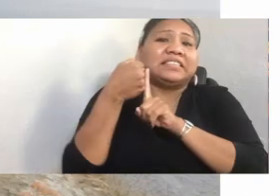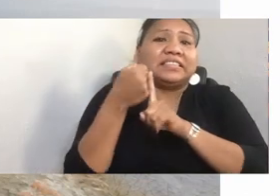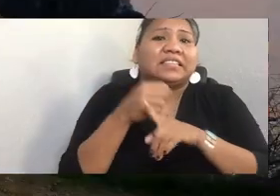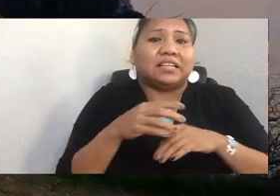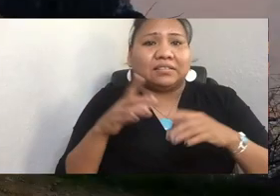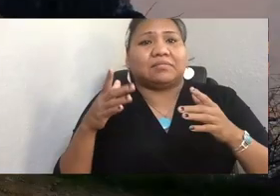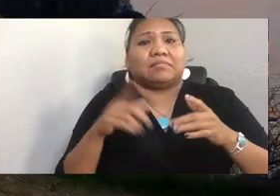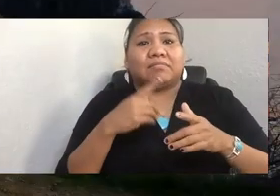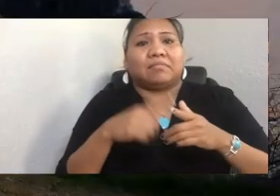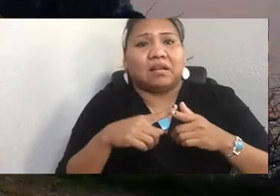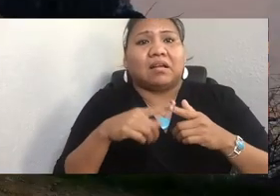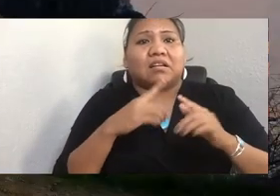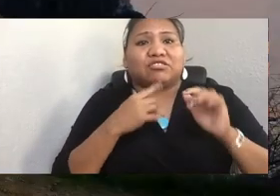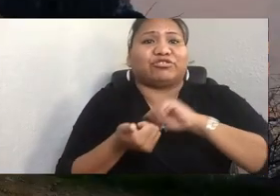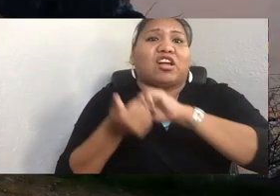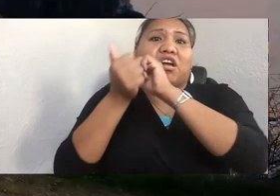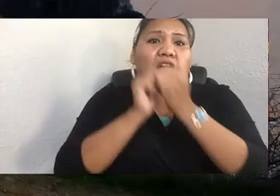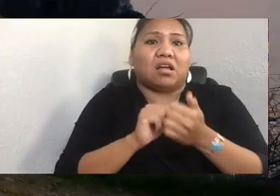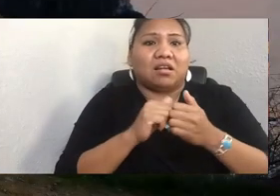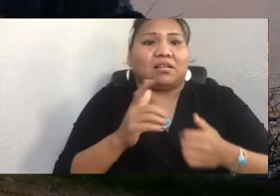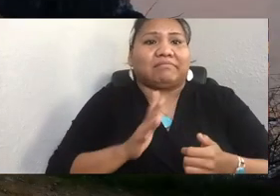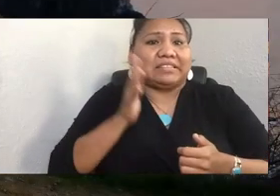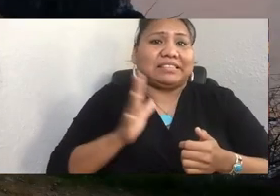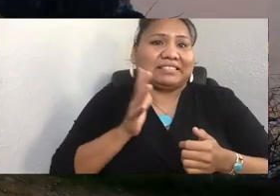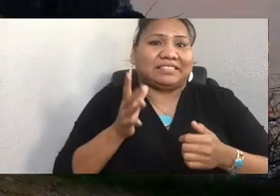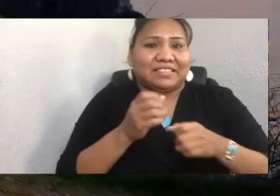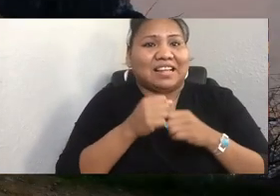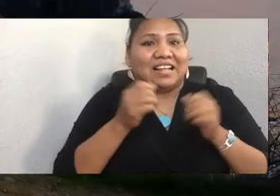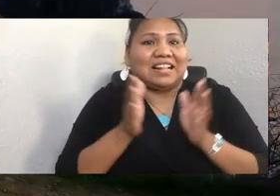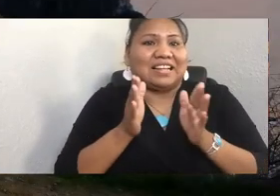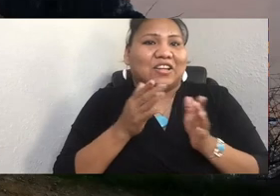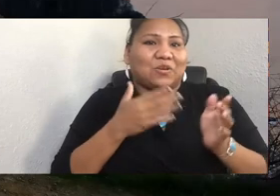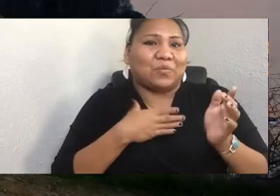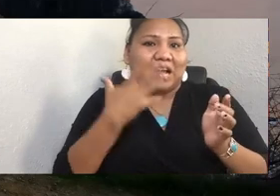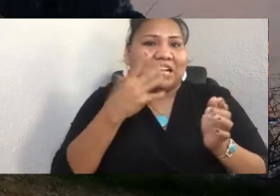and I got a little, white dog to travel with me, my guard dog. And in my travels, I'll just say,